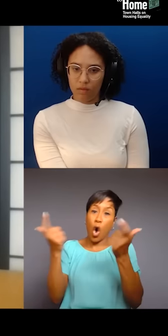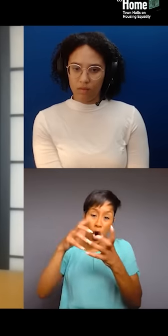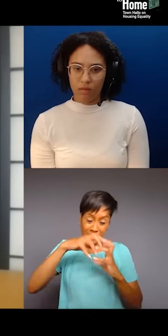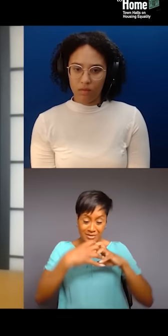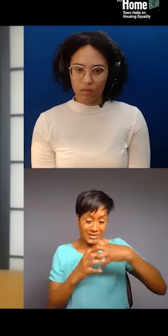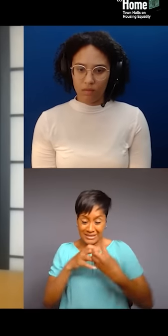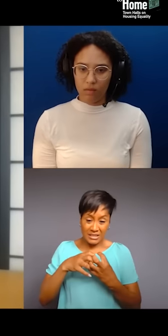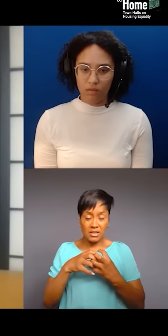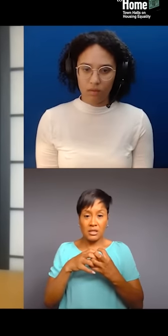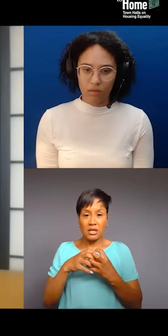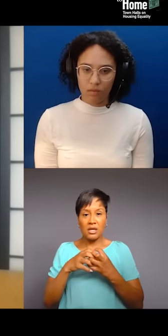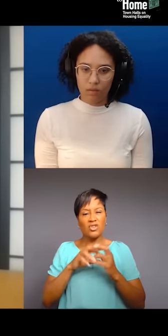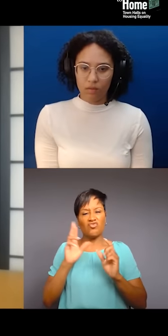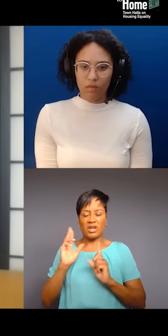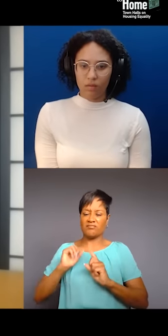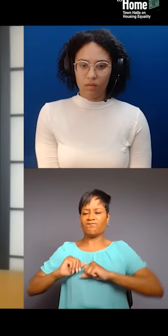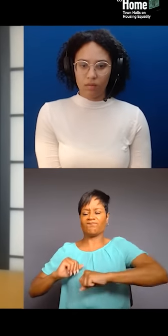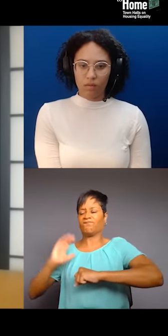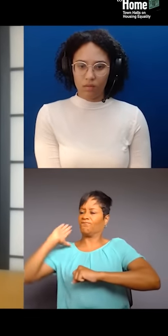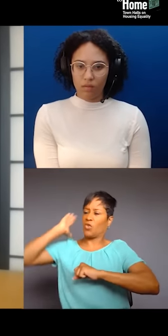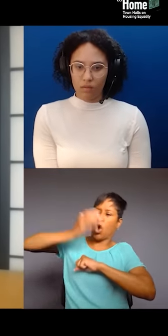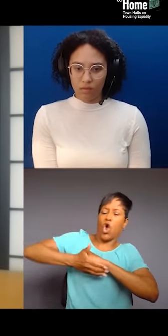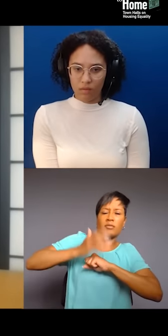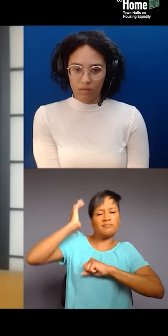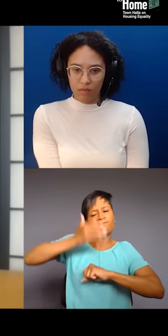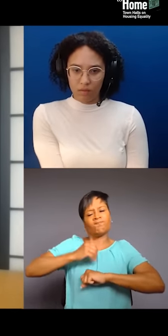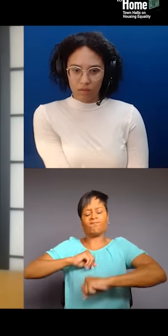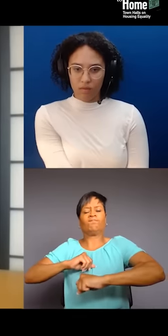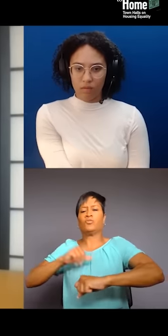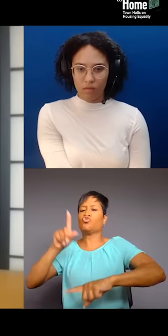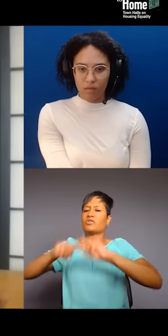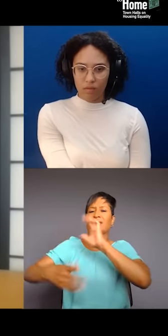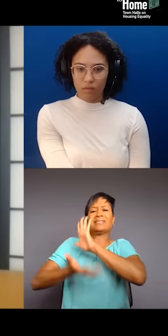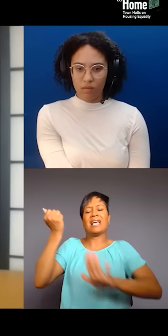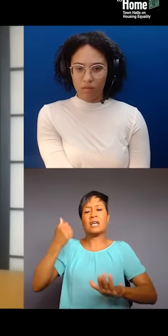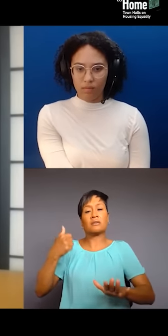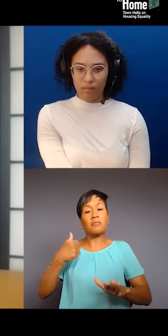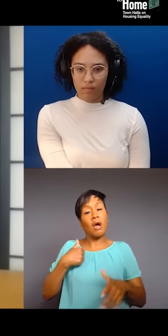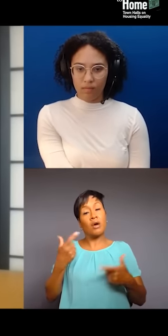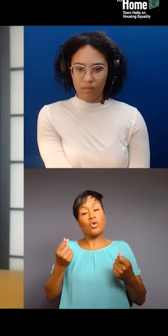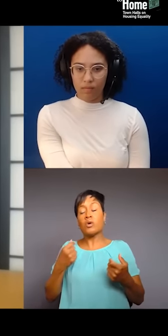I walk through life and I walk with the ancestors, you know, next to me, in front of me, behind me